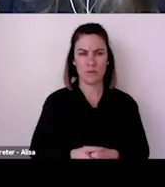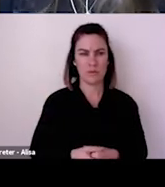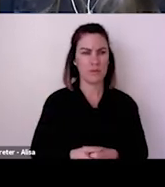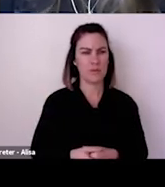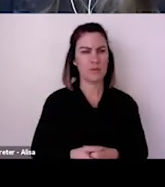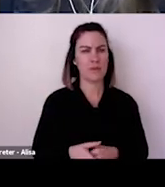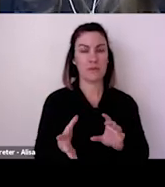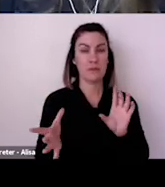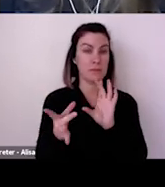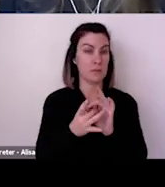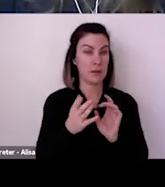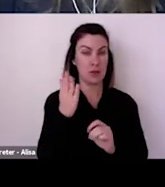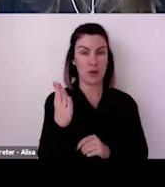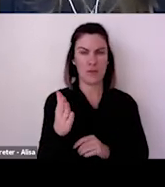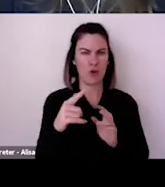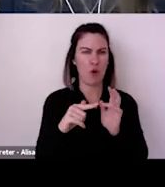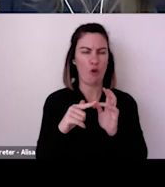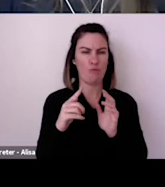what didn't, and so the next time something happens, we're not starting with a blank piece